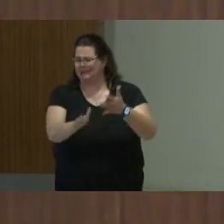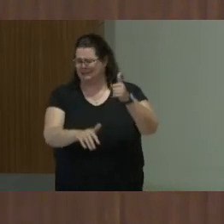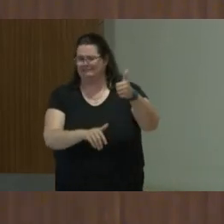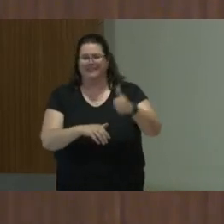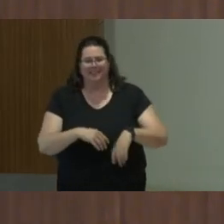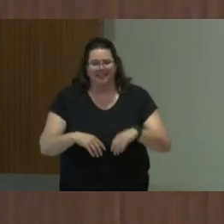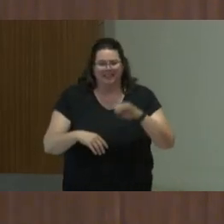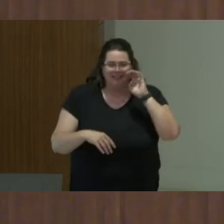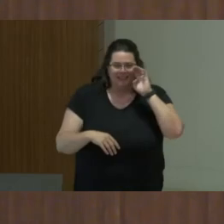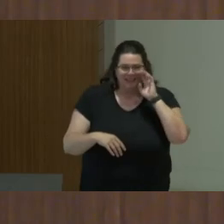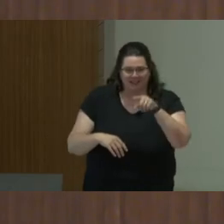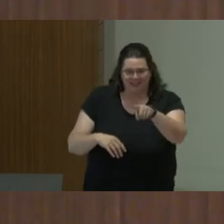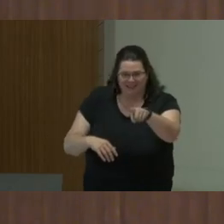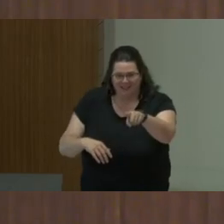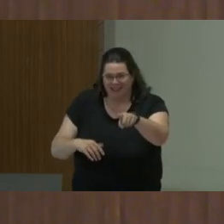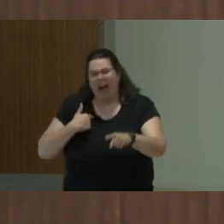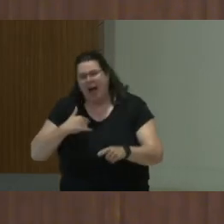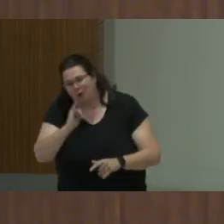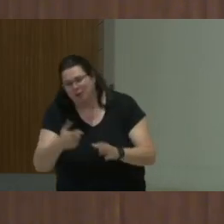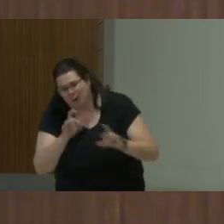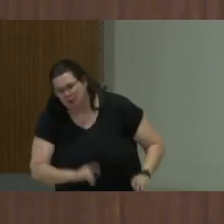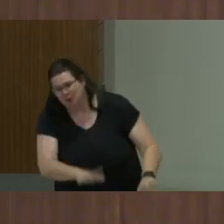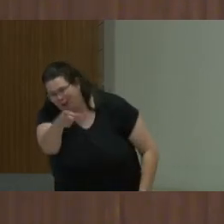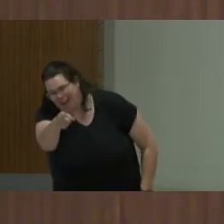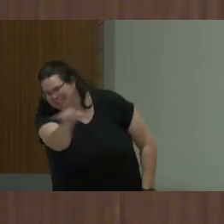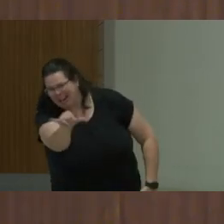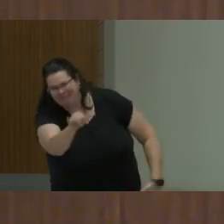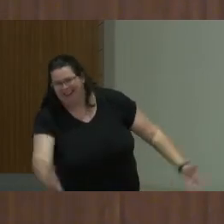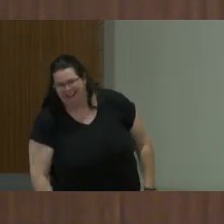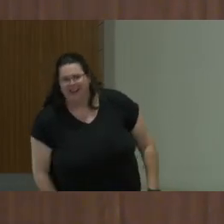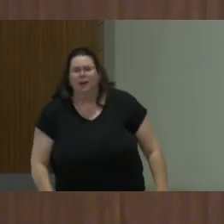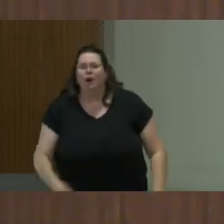And your example? I wasn't from Australia. OK. Who is not from Australia now?